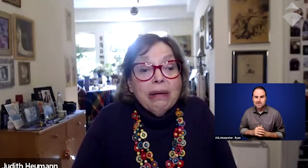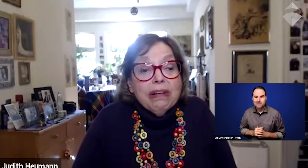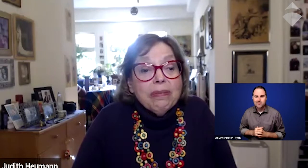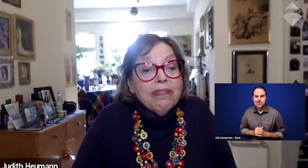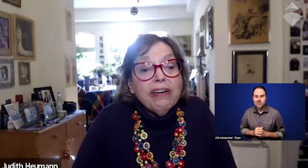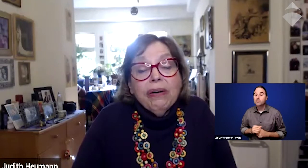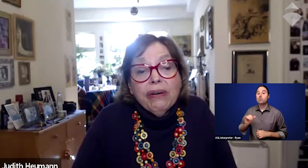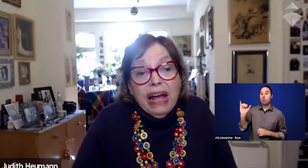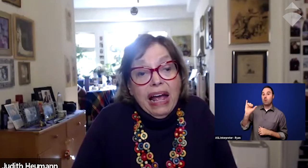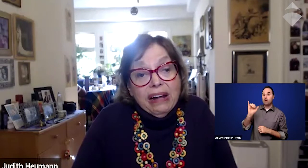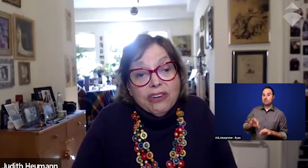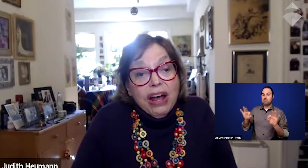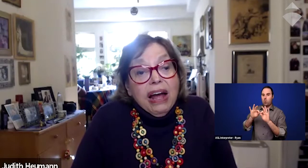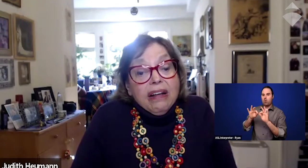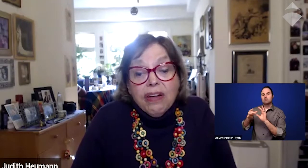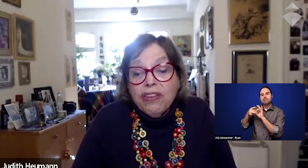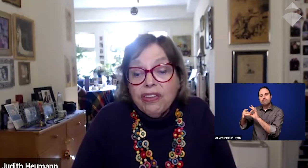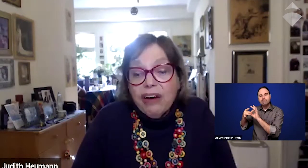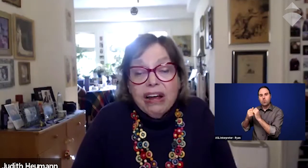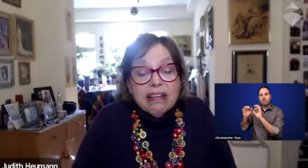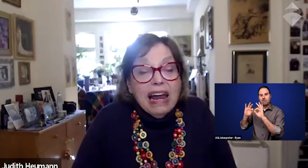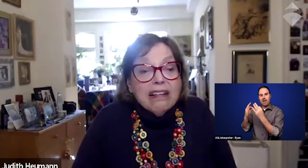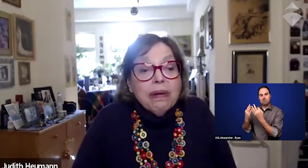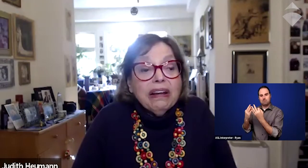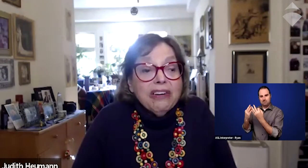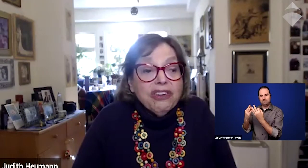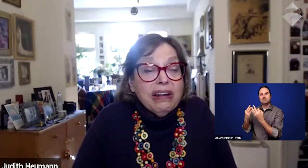from a very early age that there is an expectation